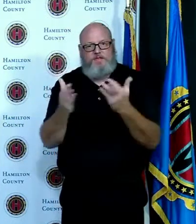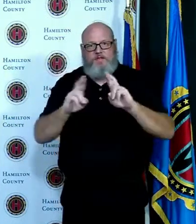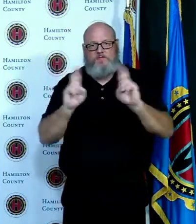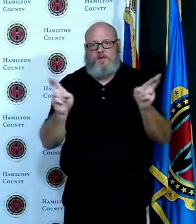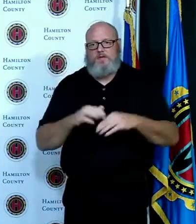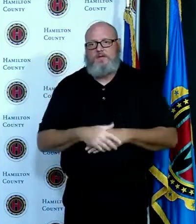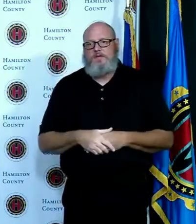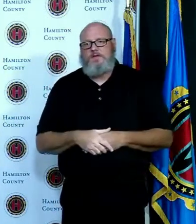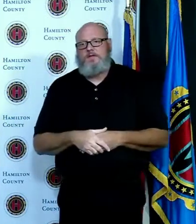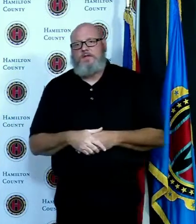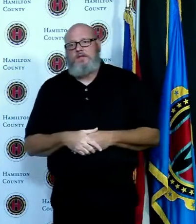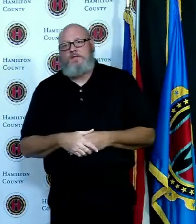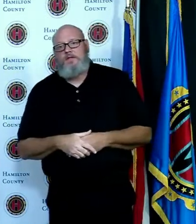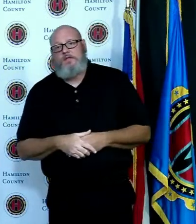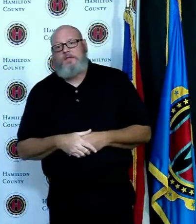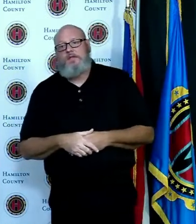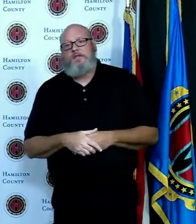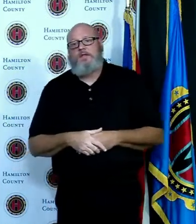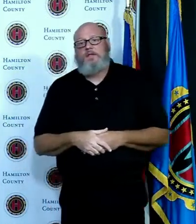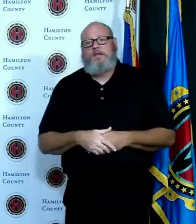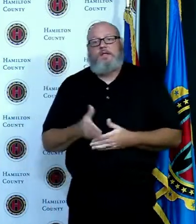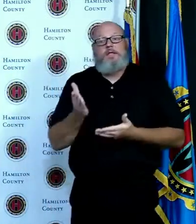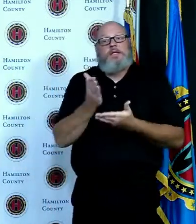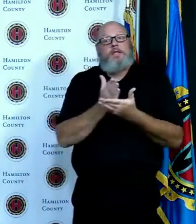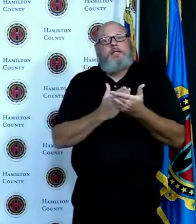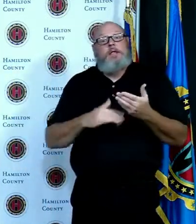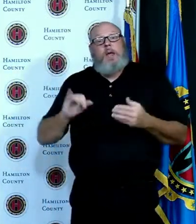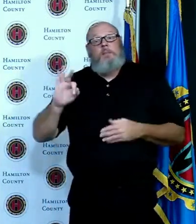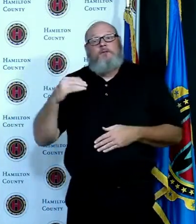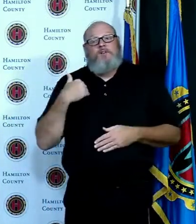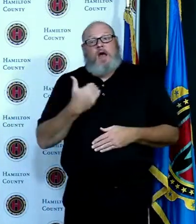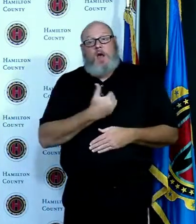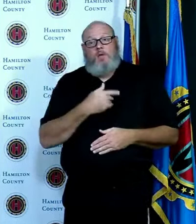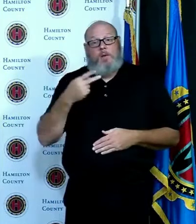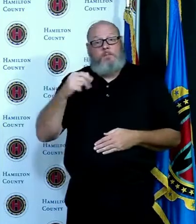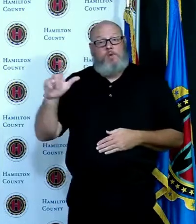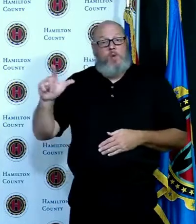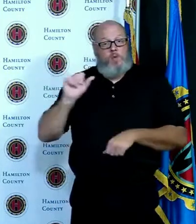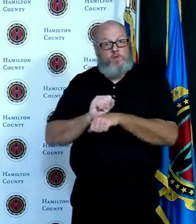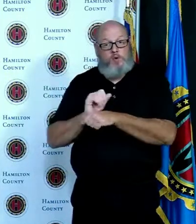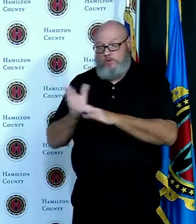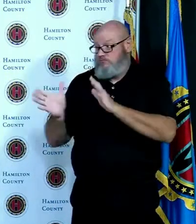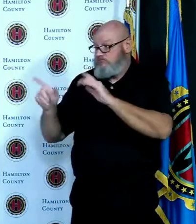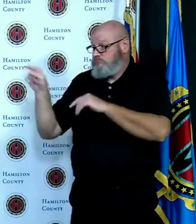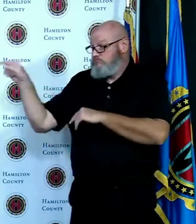duties of sanitation tech and they will be sanitizing all the voting booths after after